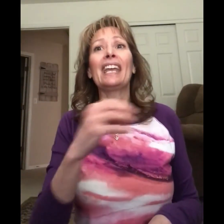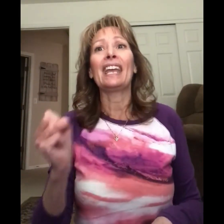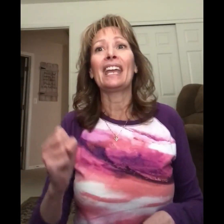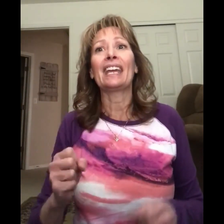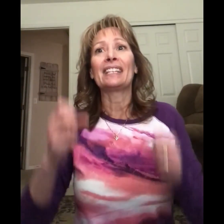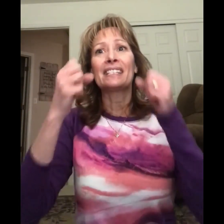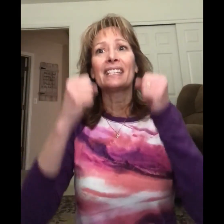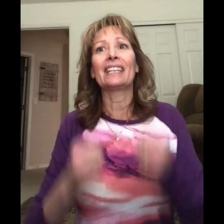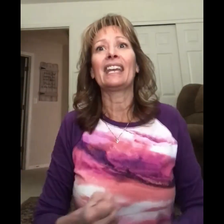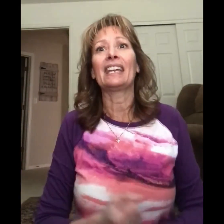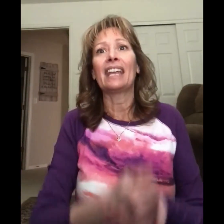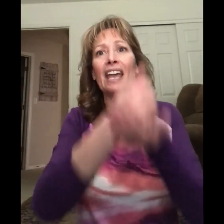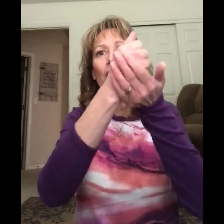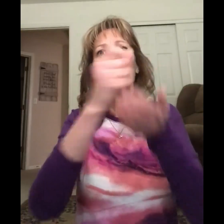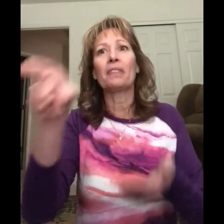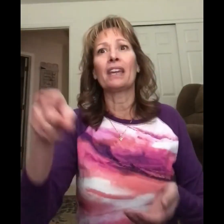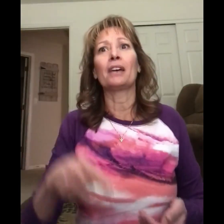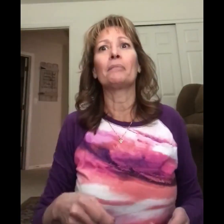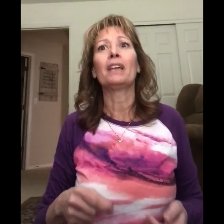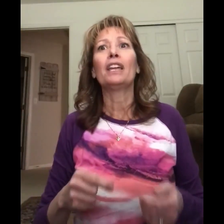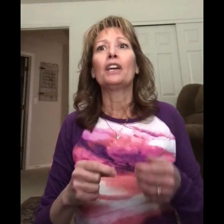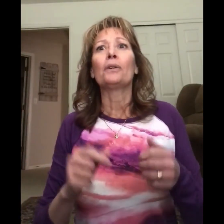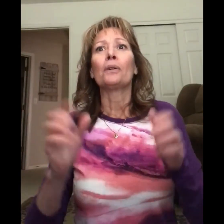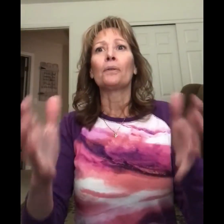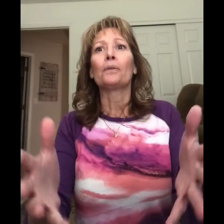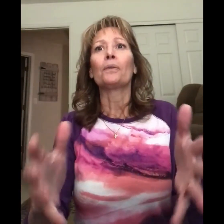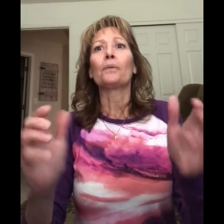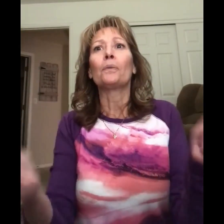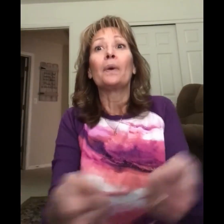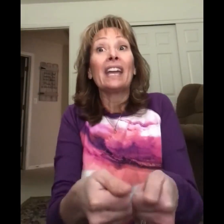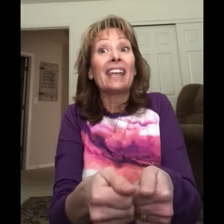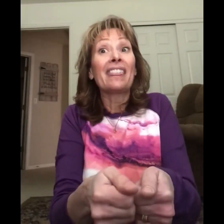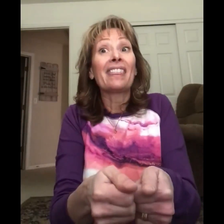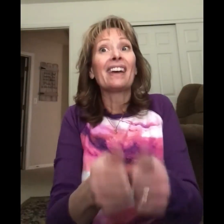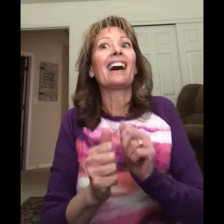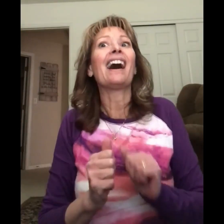and can help them with